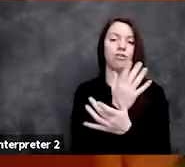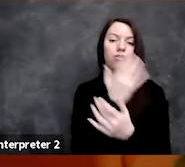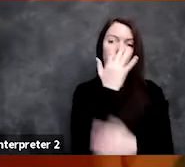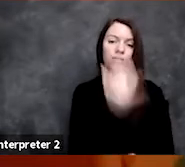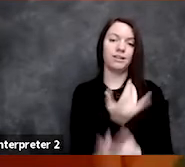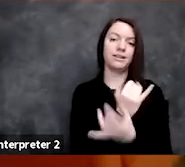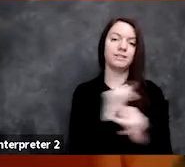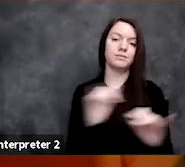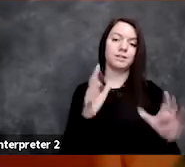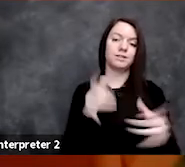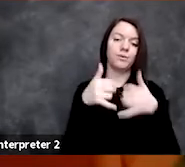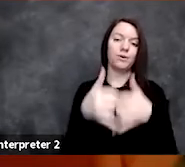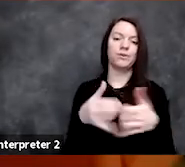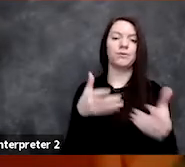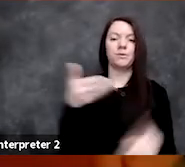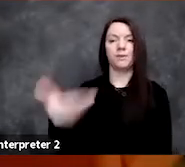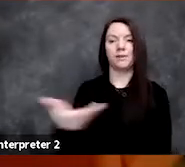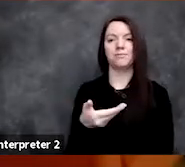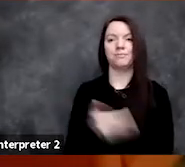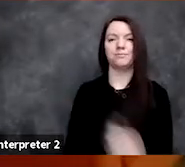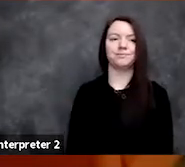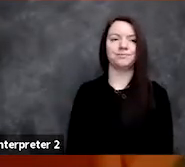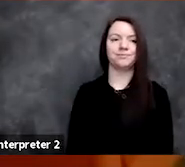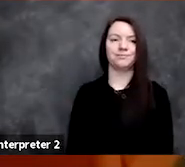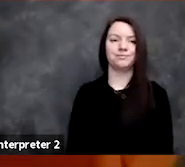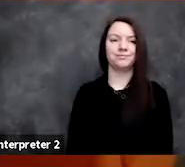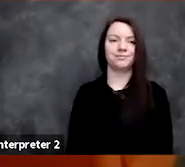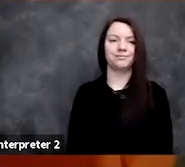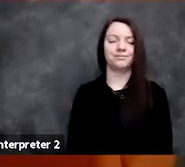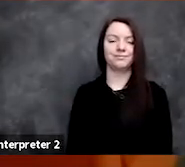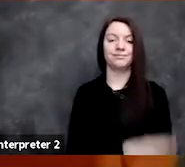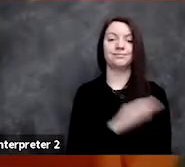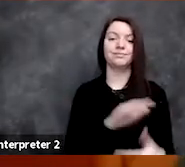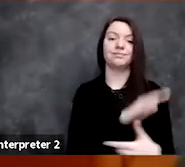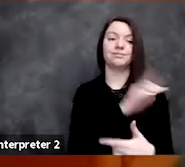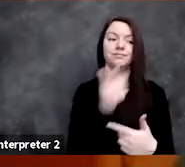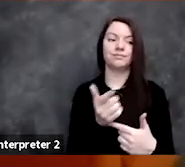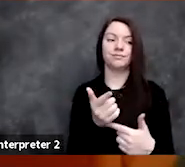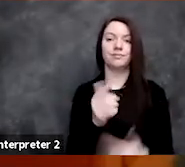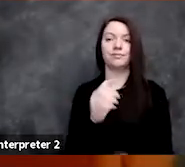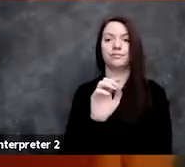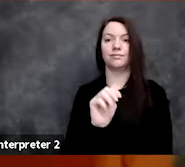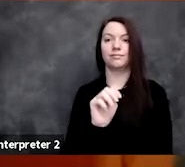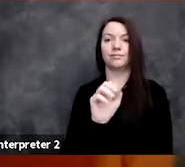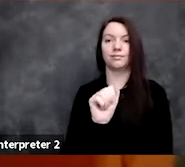so welcome, Hilary. Next we have Marzyeh Ghassemi who is currently